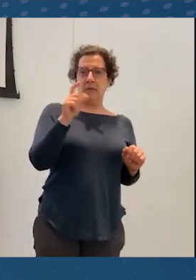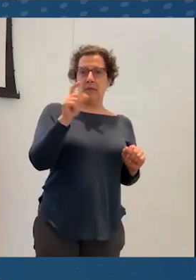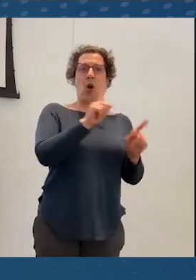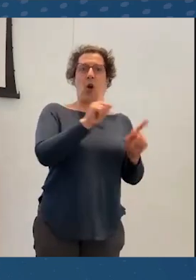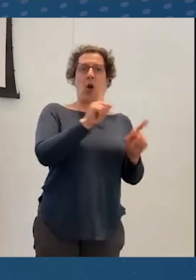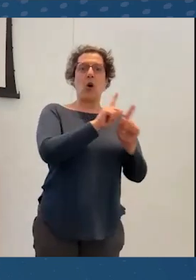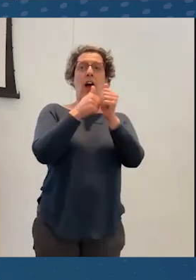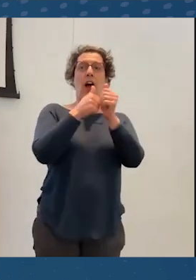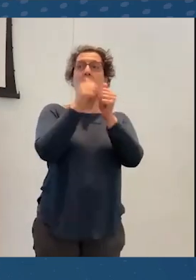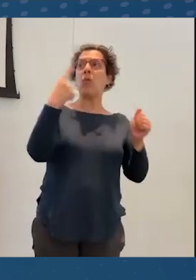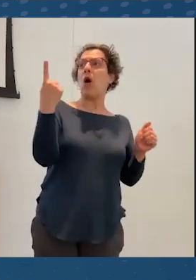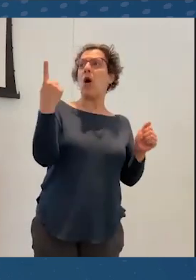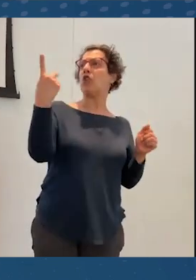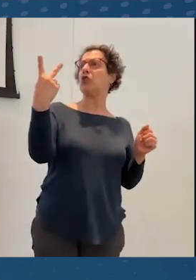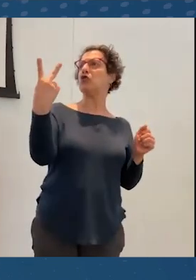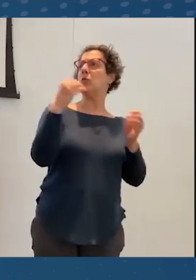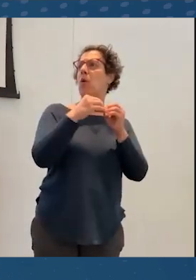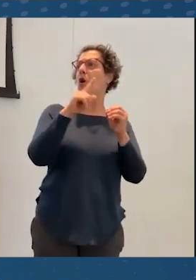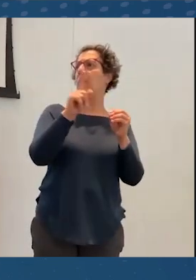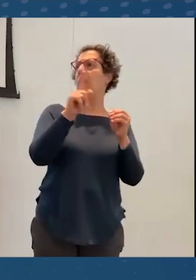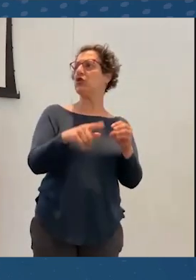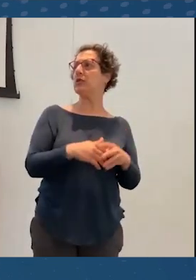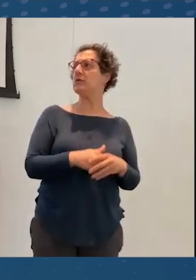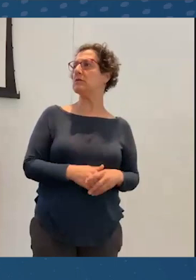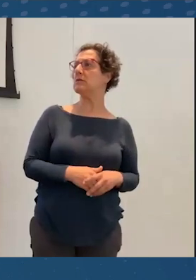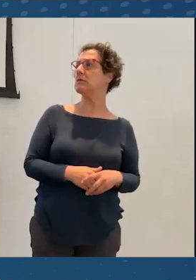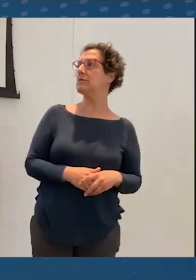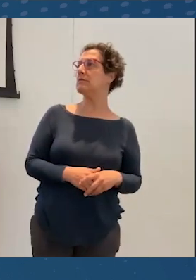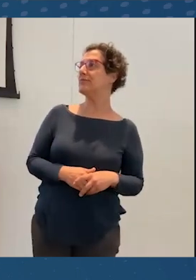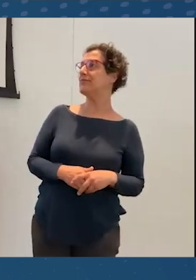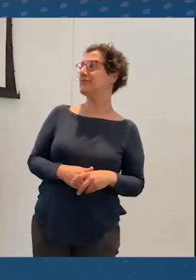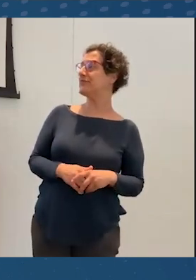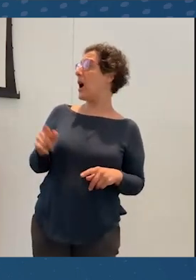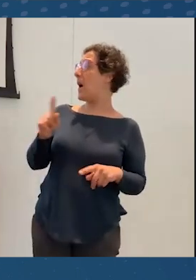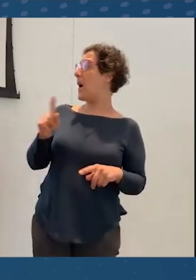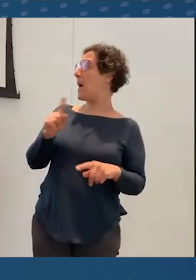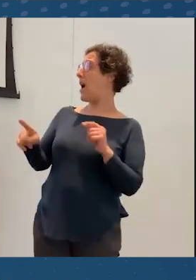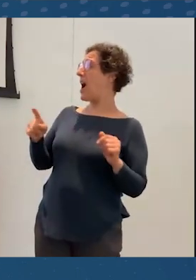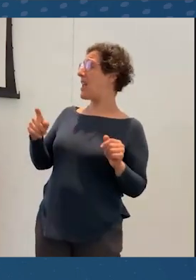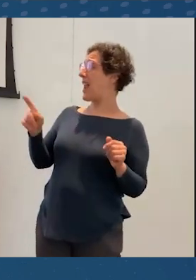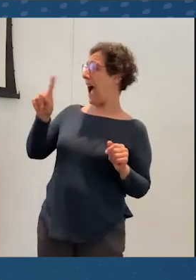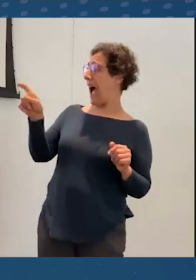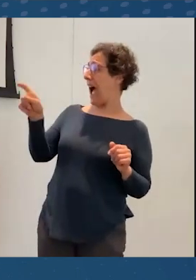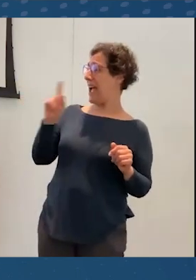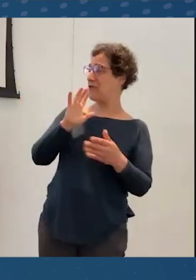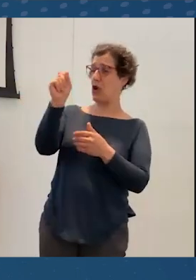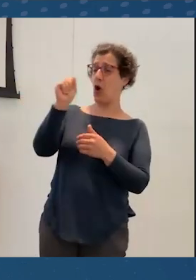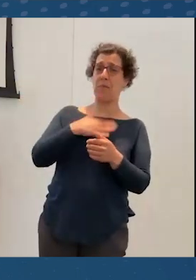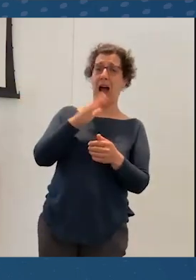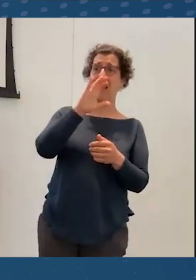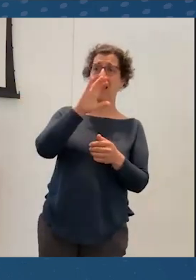I think we can take one or two more questions here. But, Dylan, I have to go to my Zoom call. [INTERPOSING VOICES]